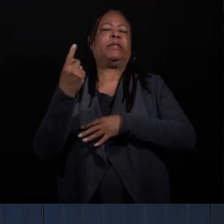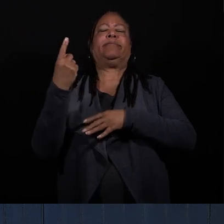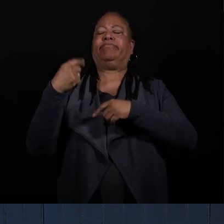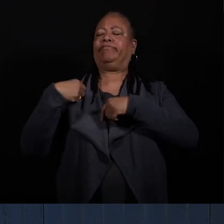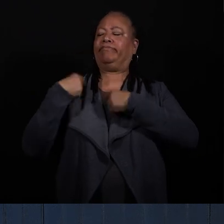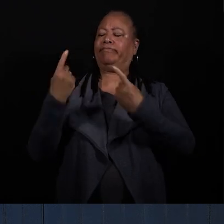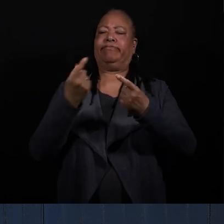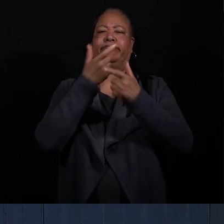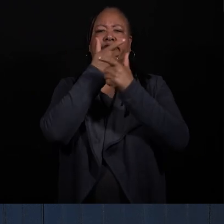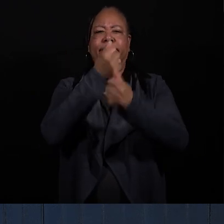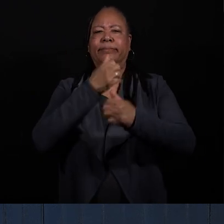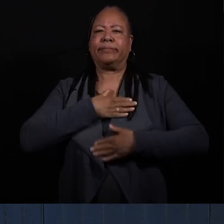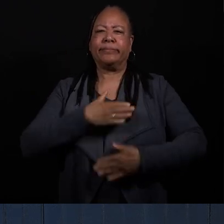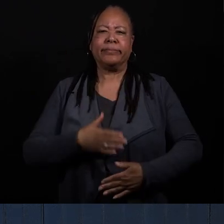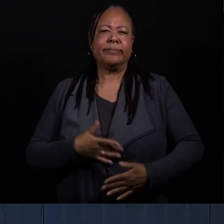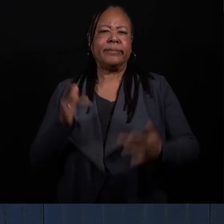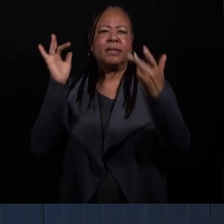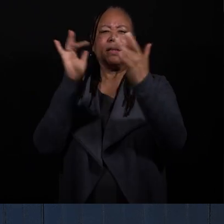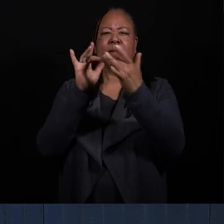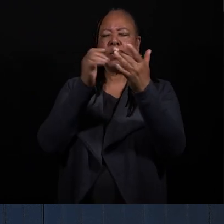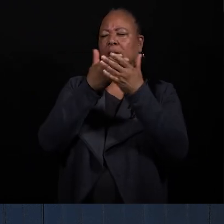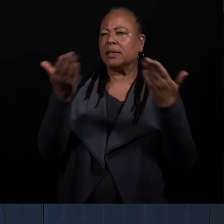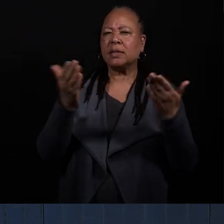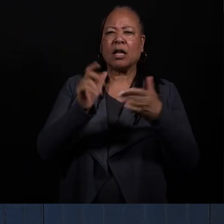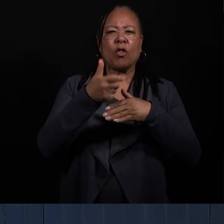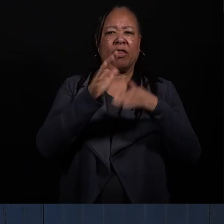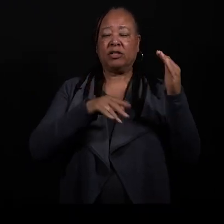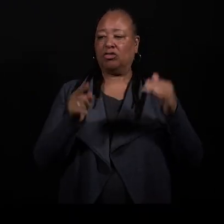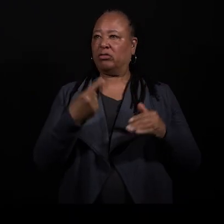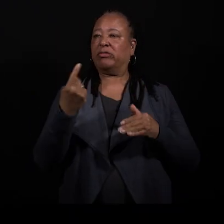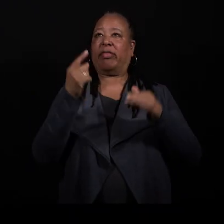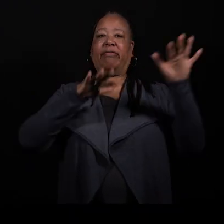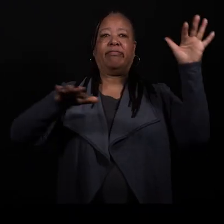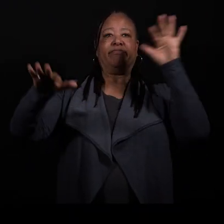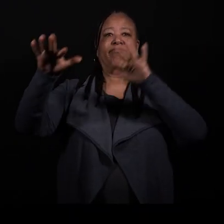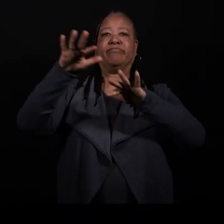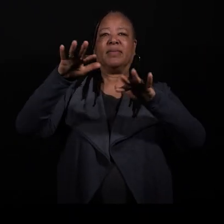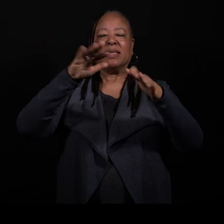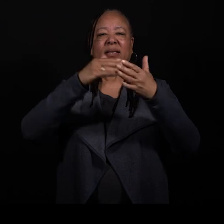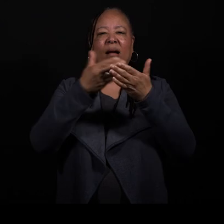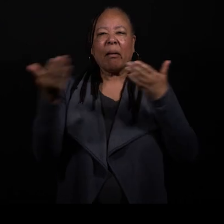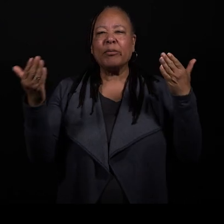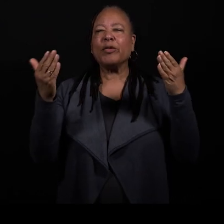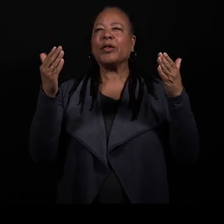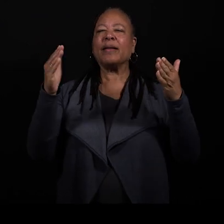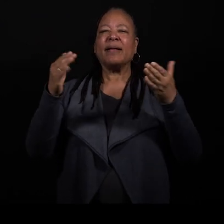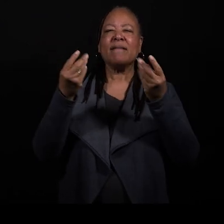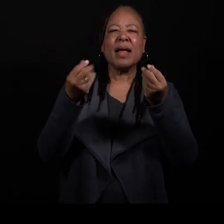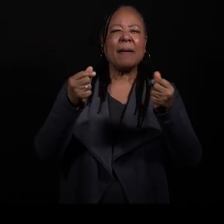in contact with things other than just the air. Objects, fabric, vocalization,